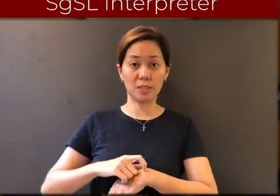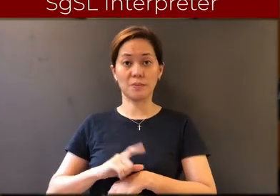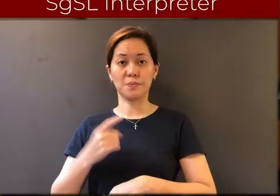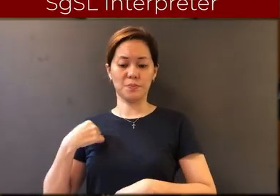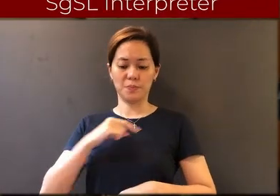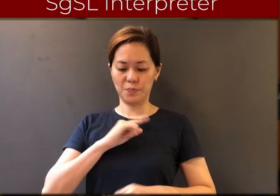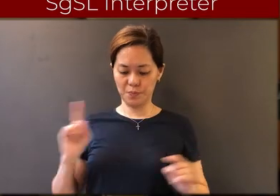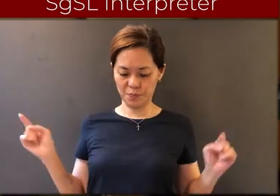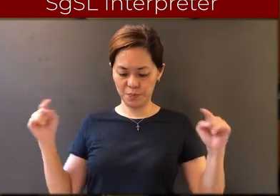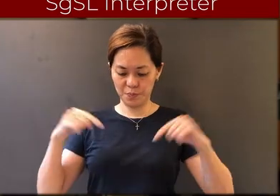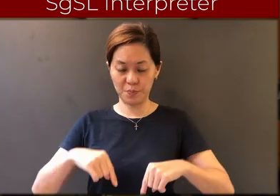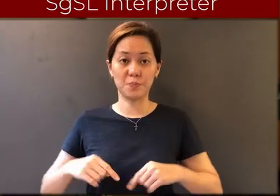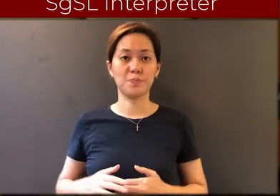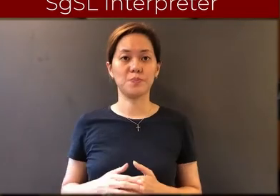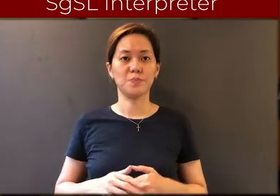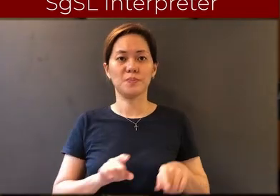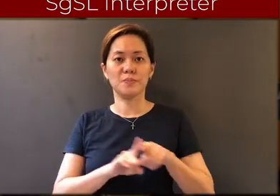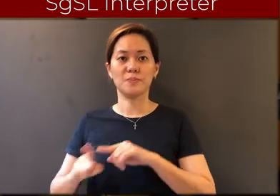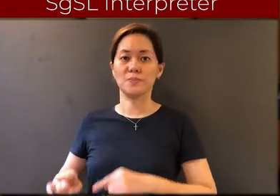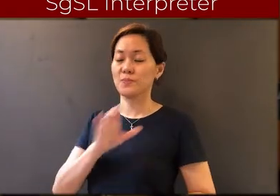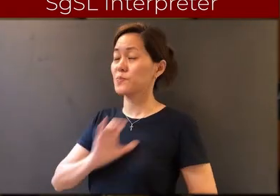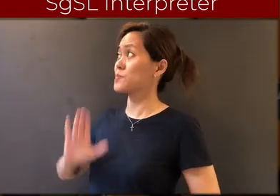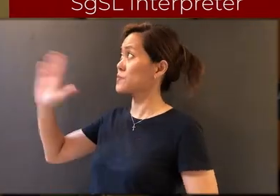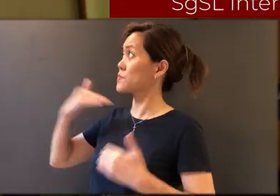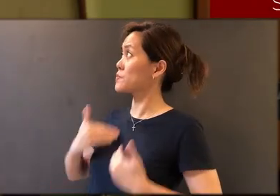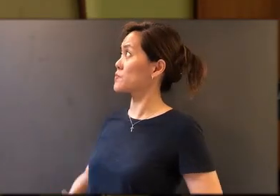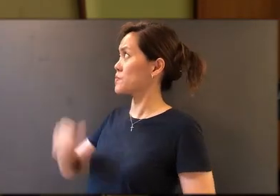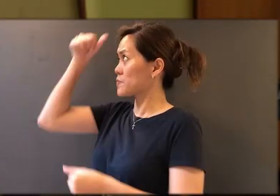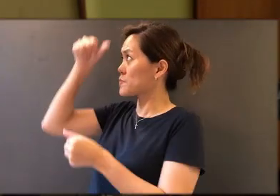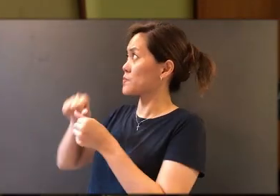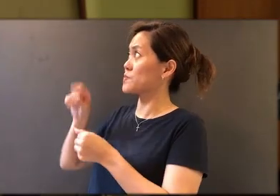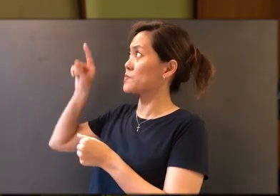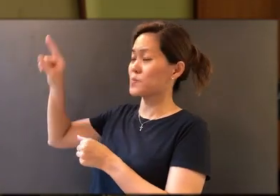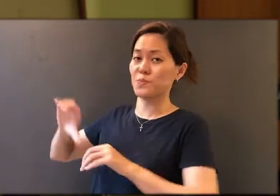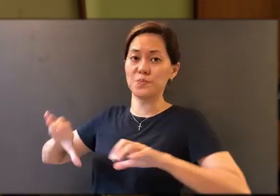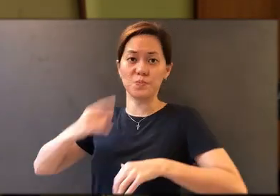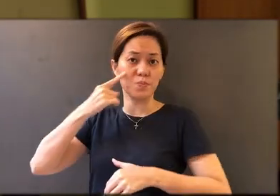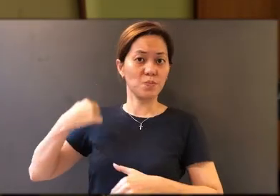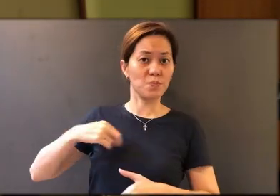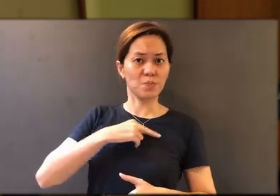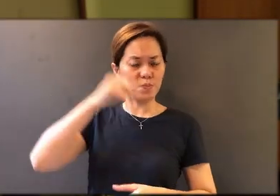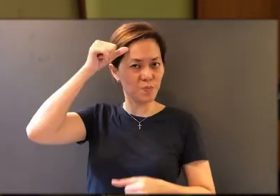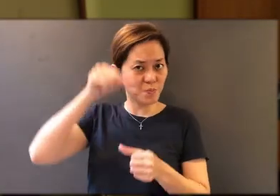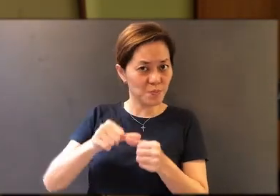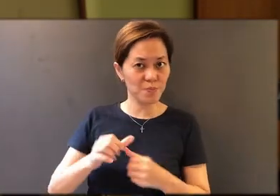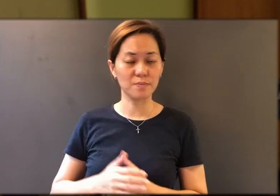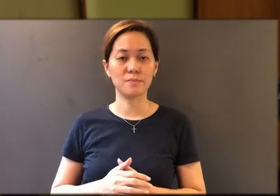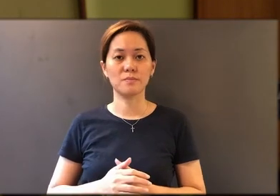come together as a Body of Christ to remember what Jesus has done for us; therefore it is for